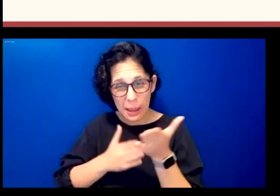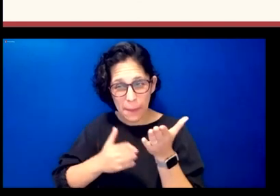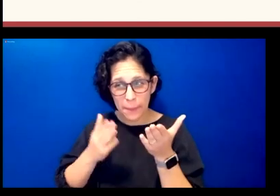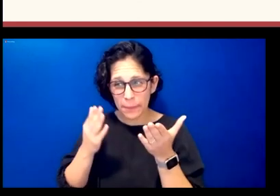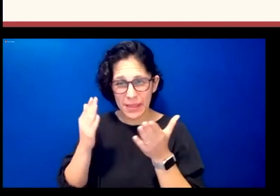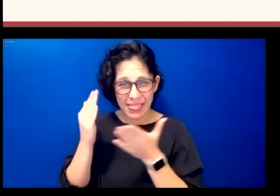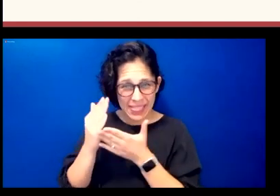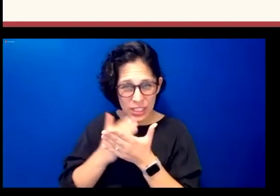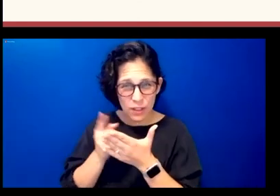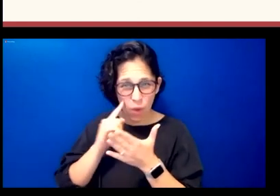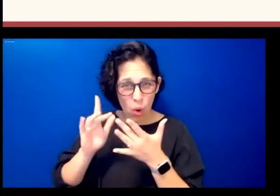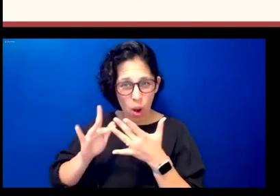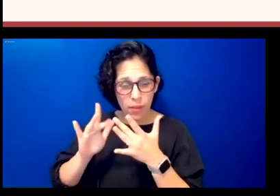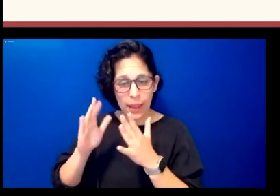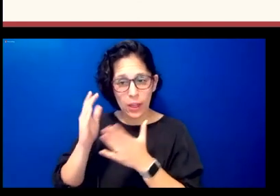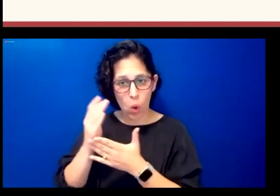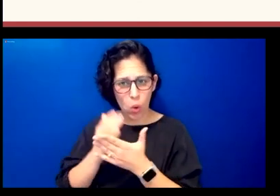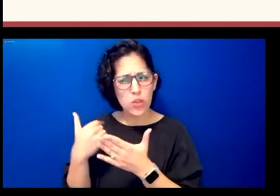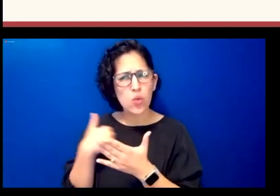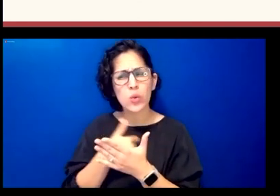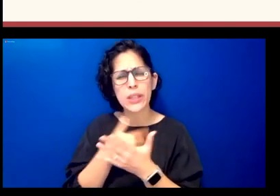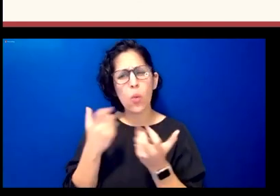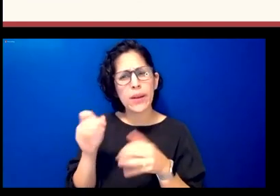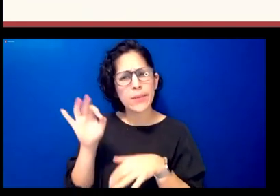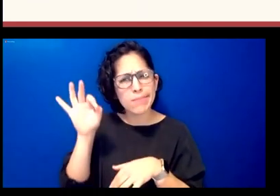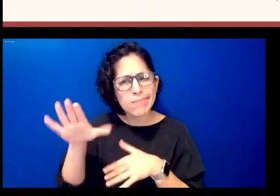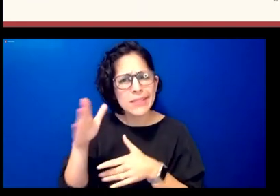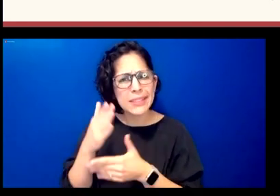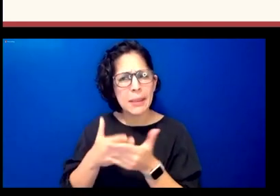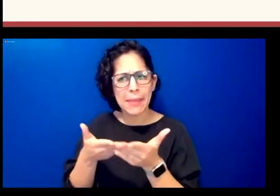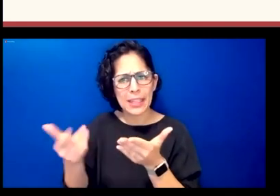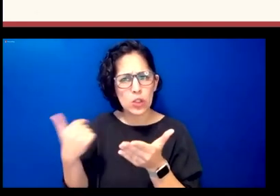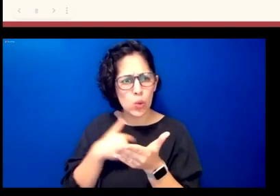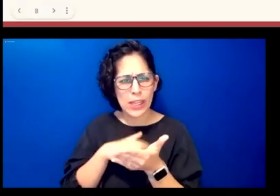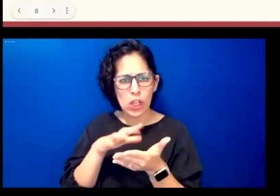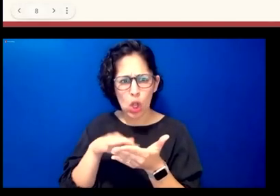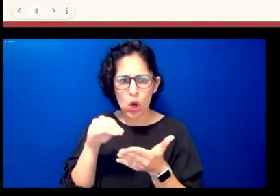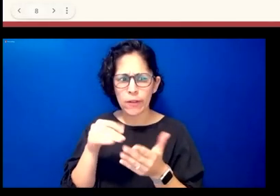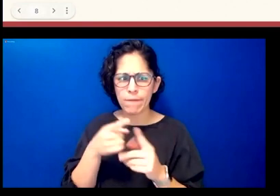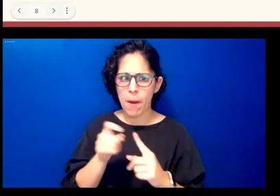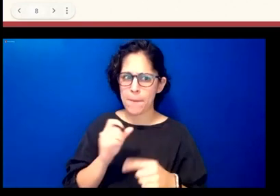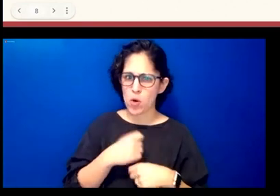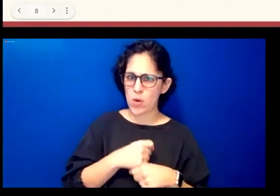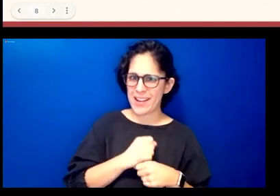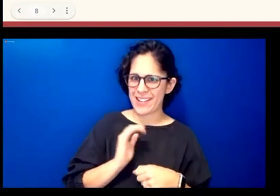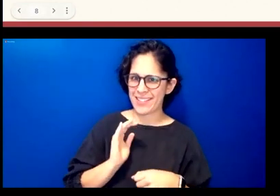point out a few things that we learned um from doing this and these are kind